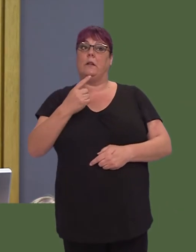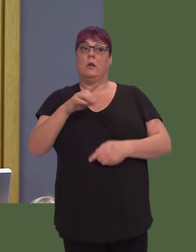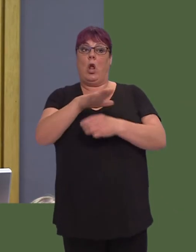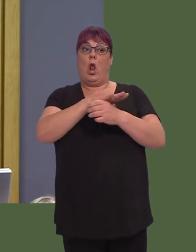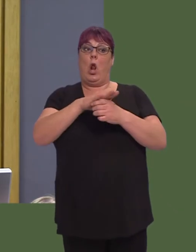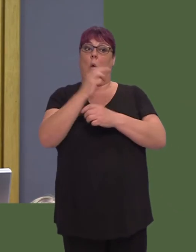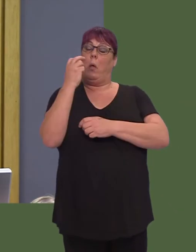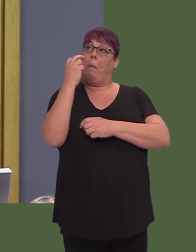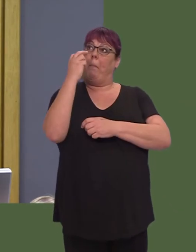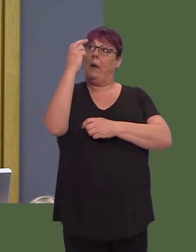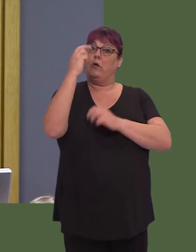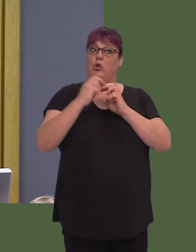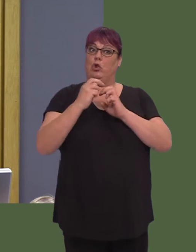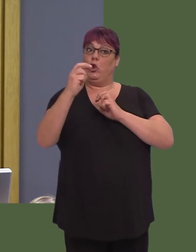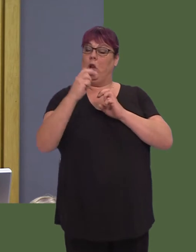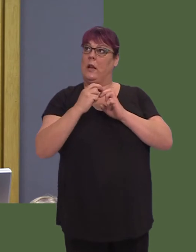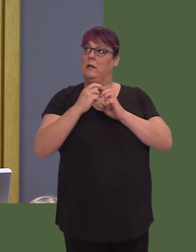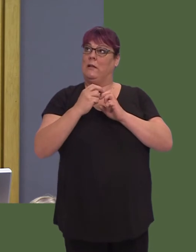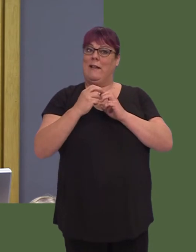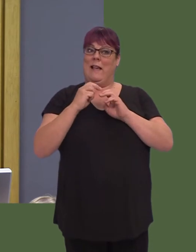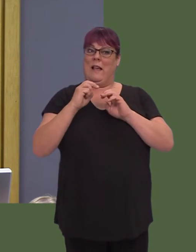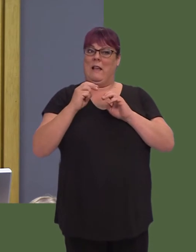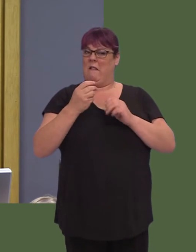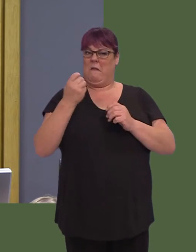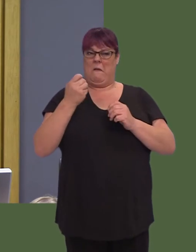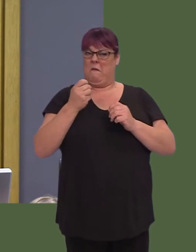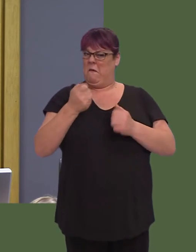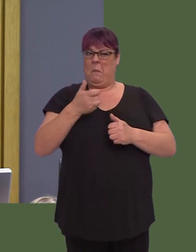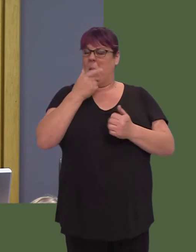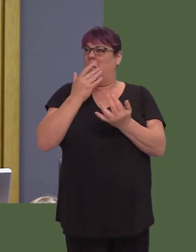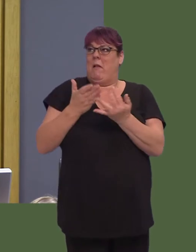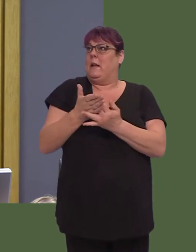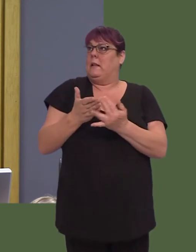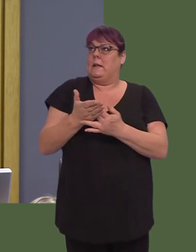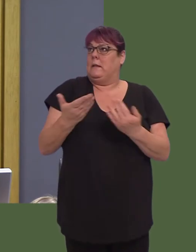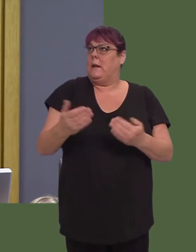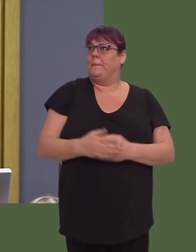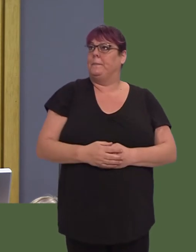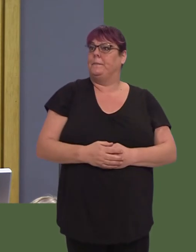reached a 12-year low, and during the same period Wales bus passenger journeys have dropped